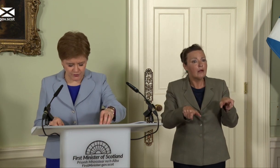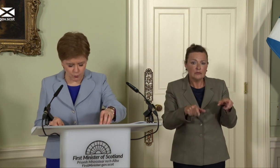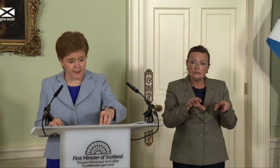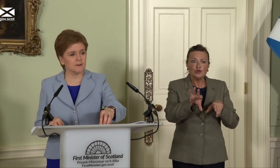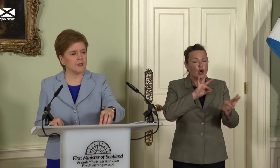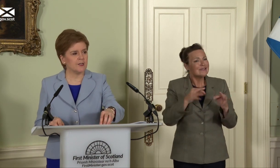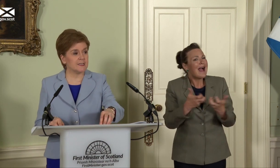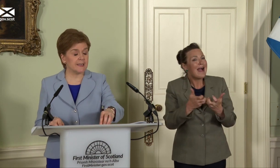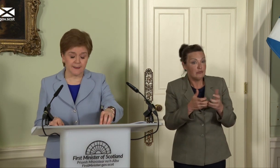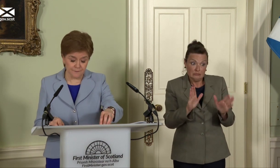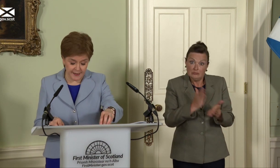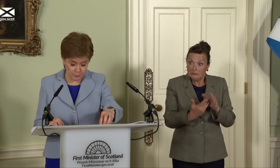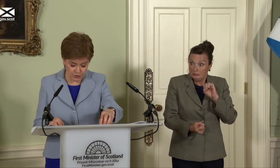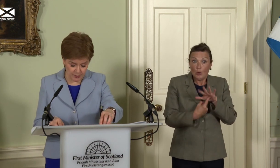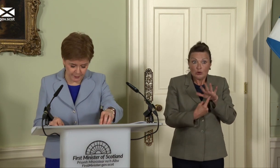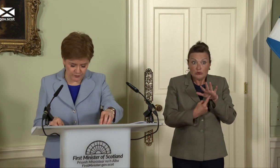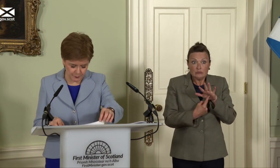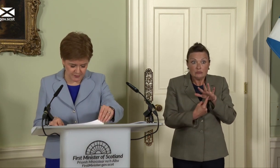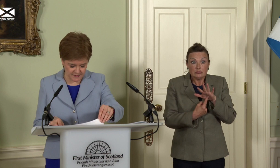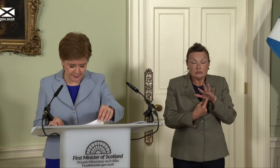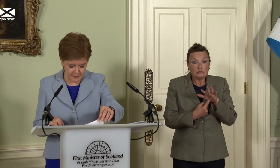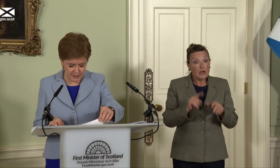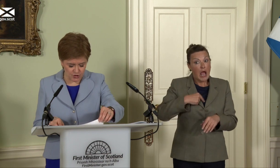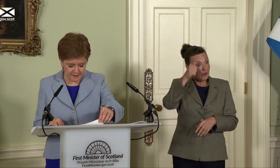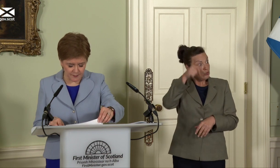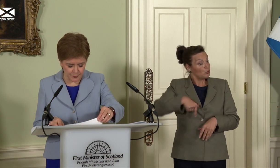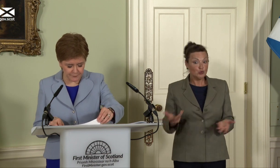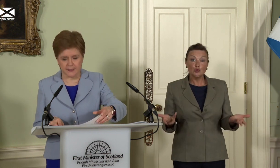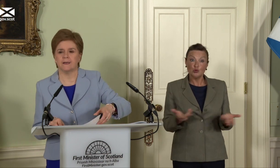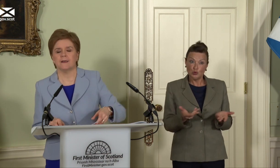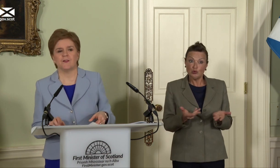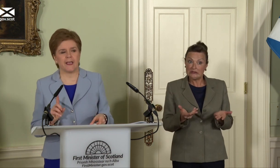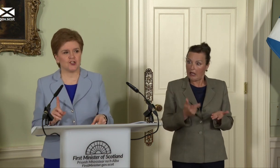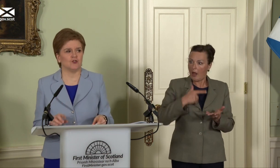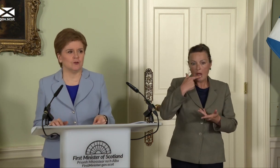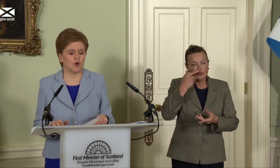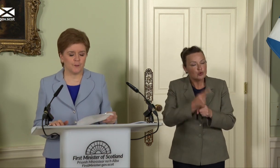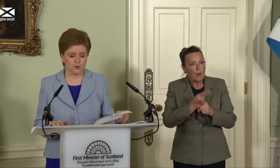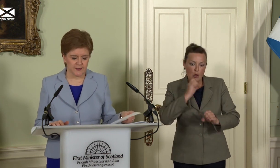so while today is very much about substance, let me address briefly the issue of process.